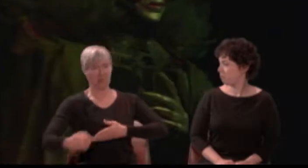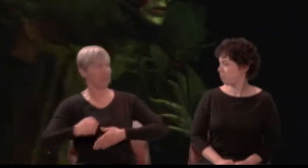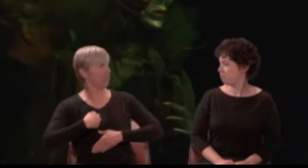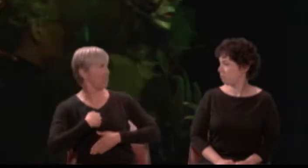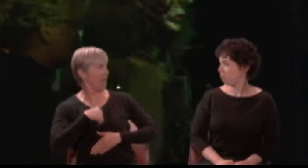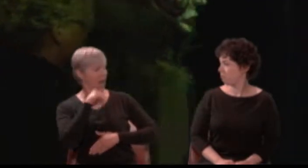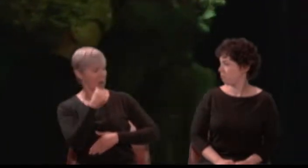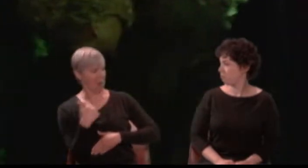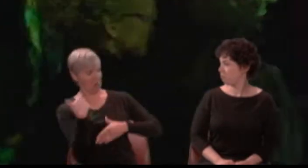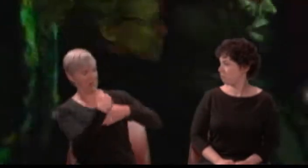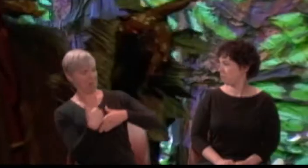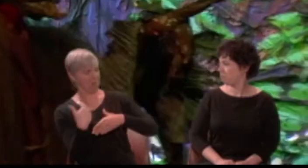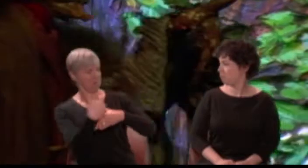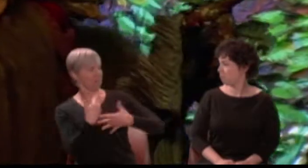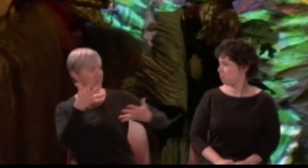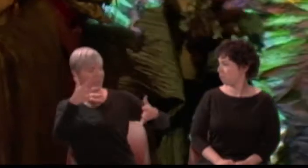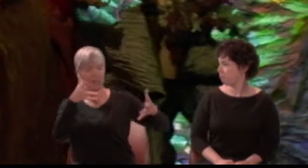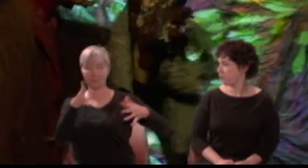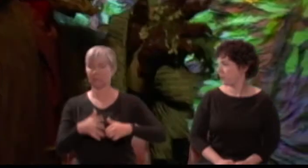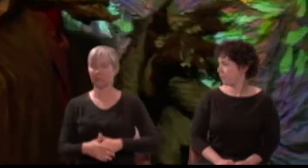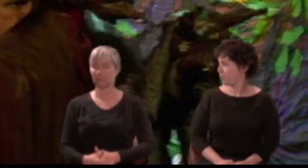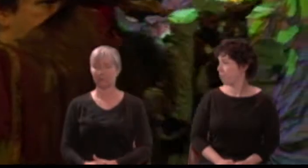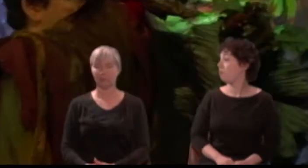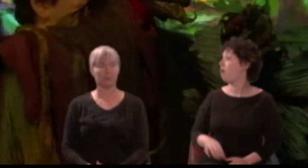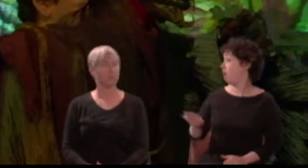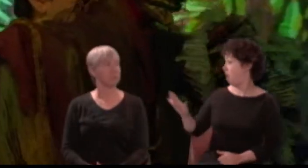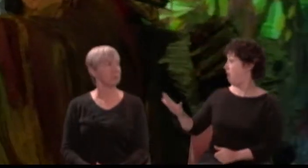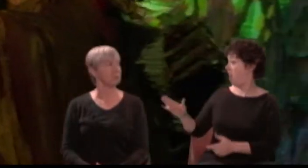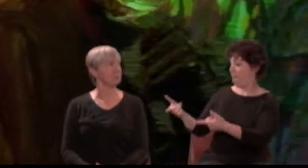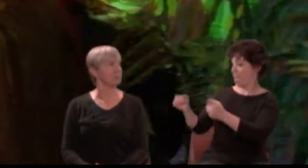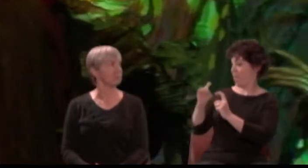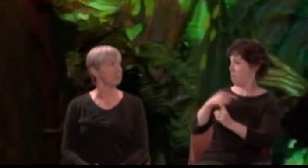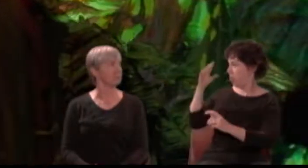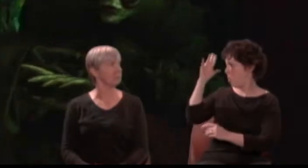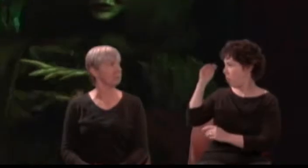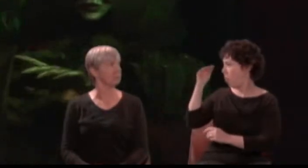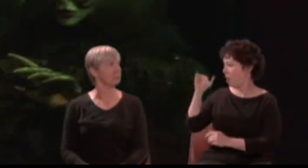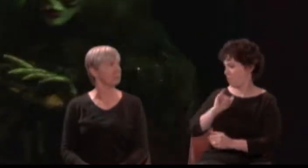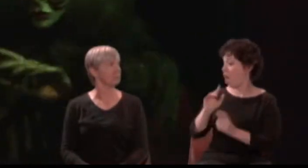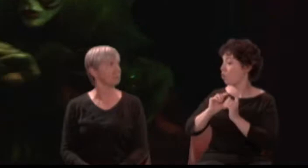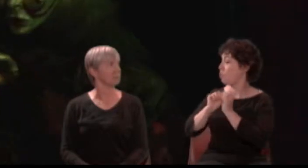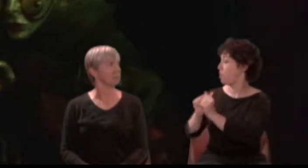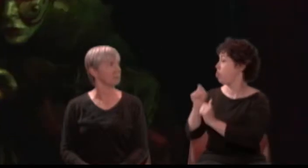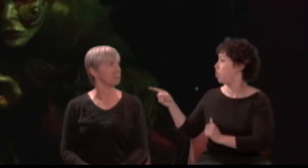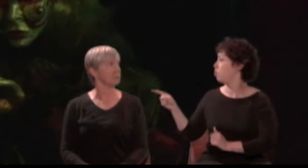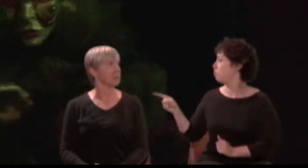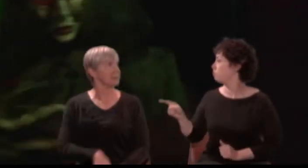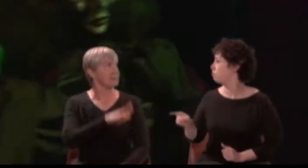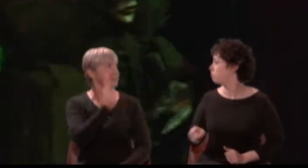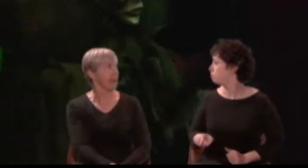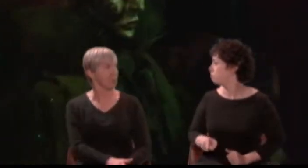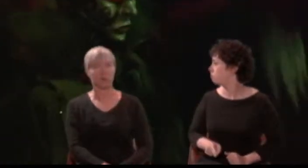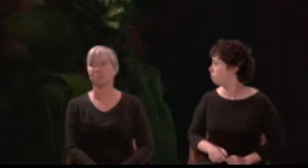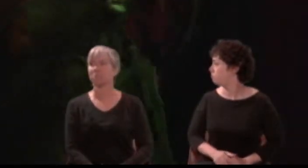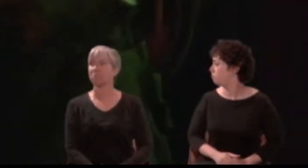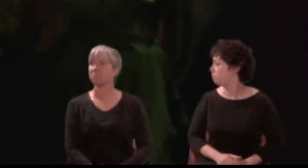Oberon: Give me that boy, and I will go with thee. Titania: Not for thy fairy kingdom. Fairies, away!